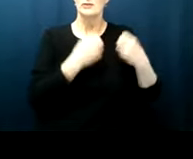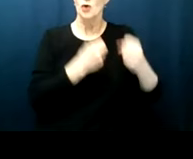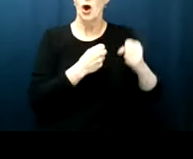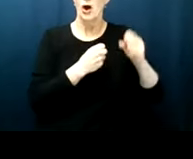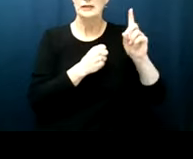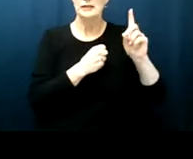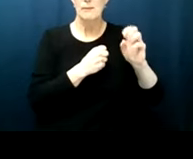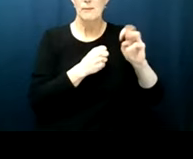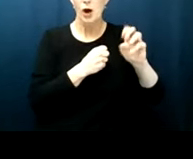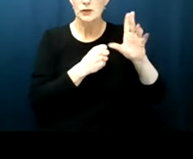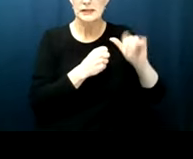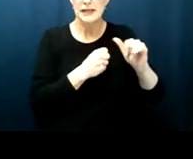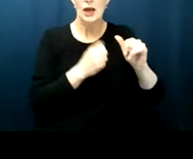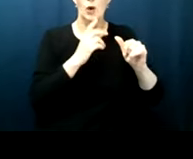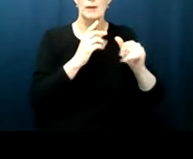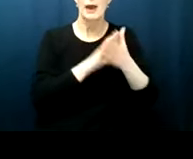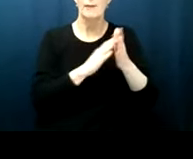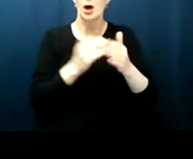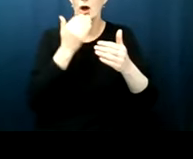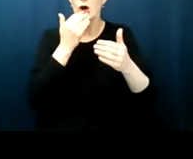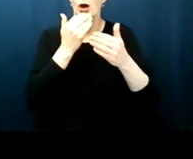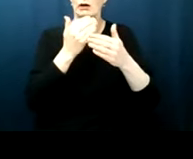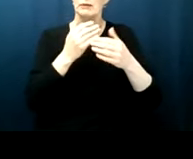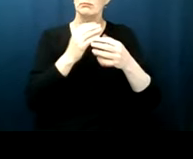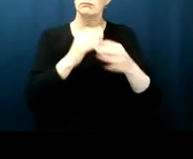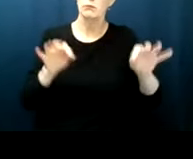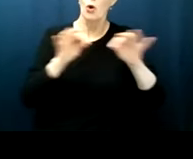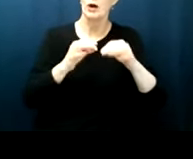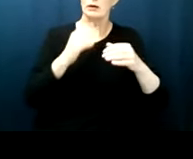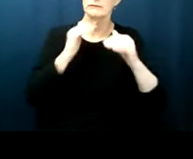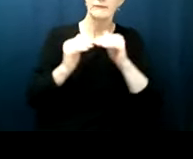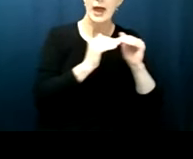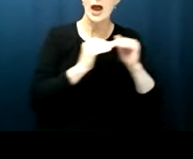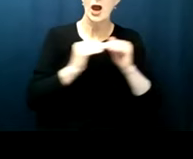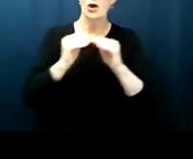with ensuring that a small minority for example those who could initially vote